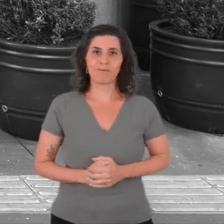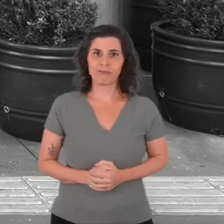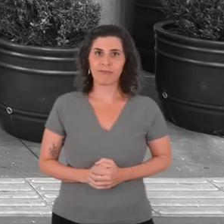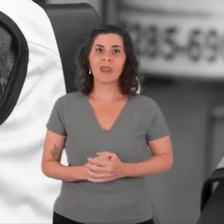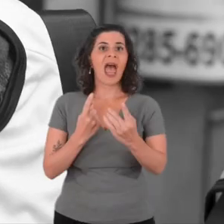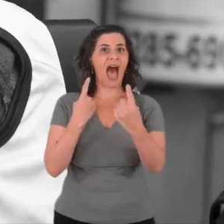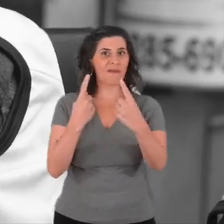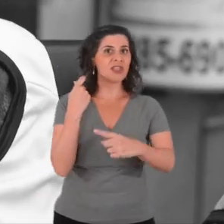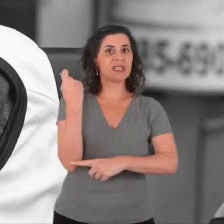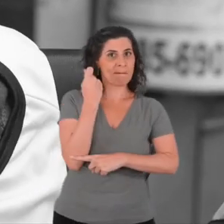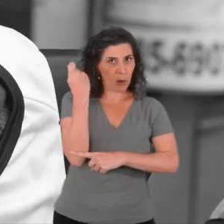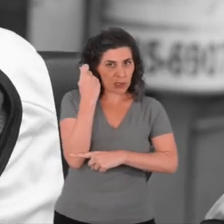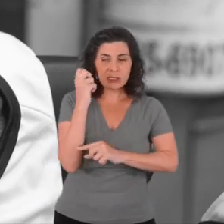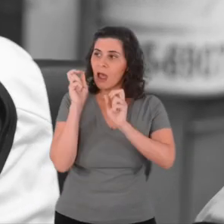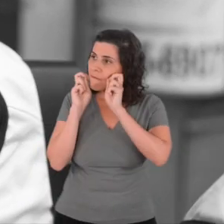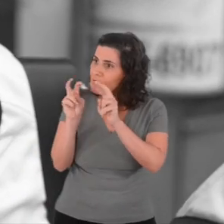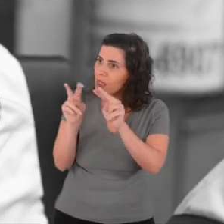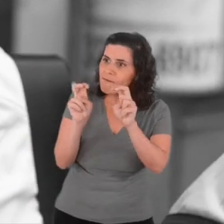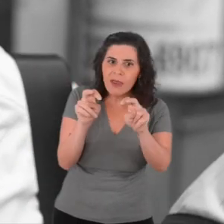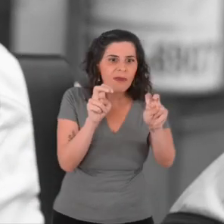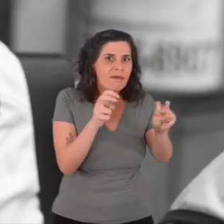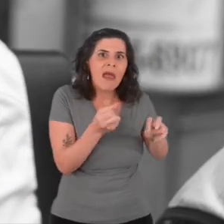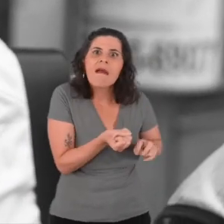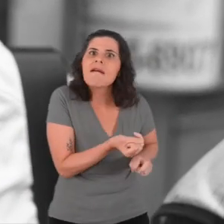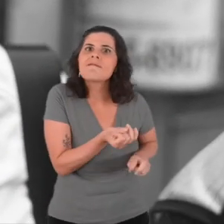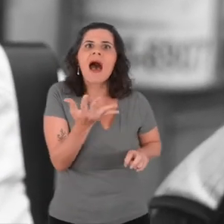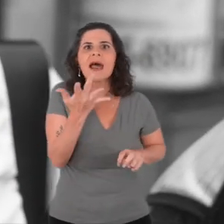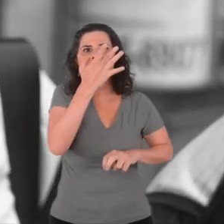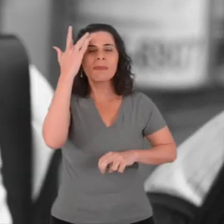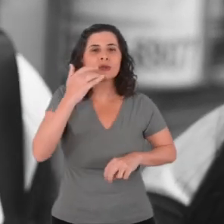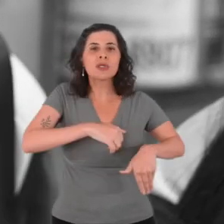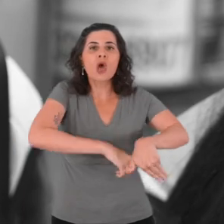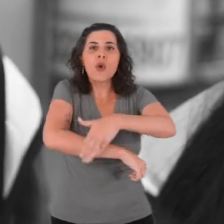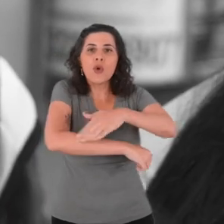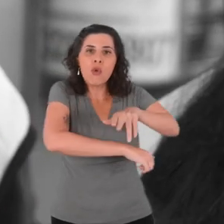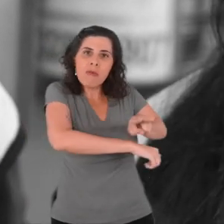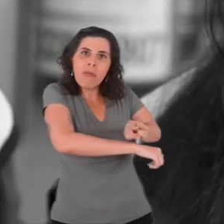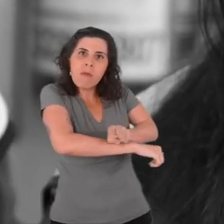which is the increased number of homeless people, that especially grow in the post pandemic.